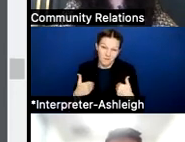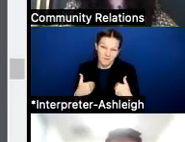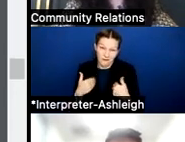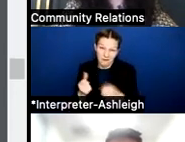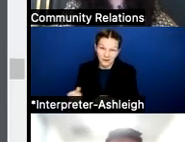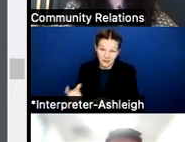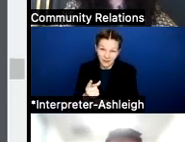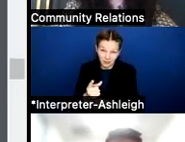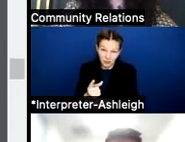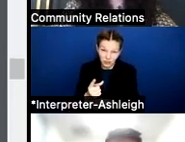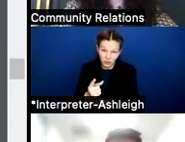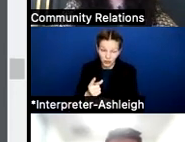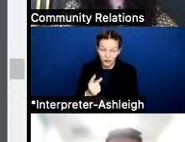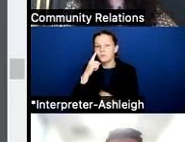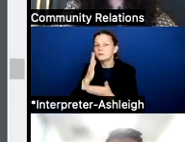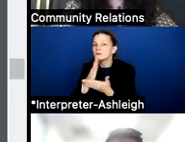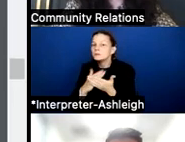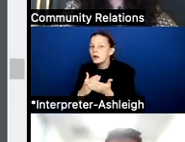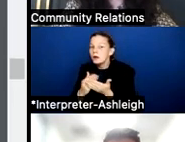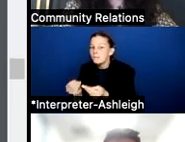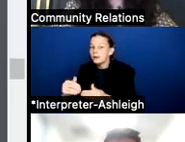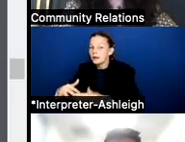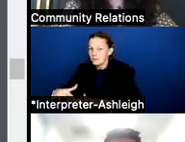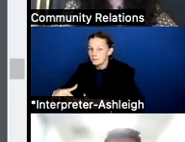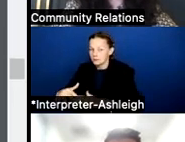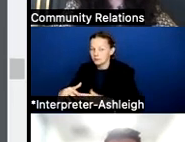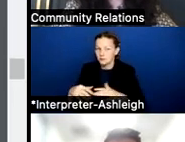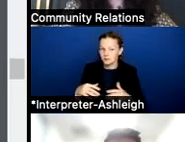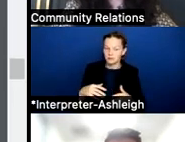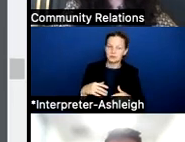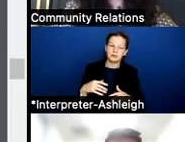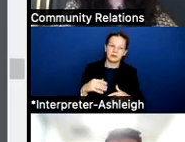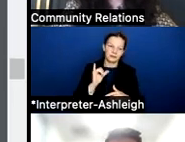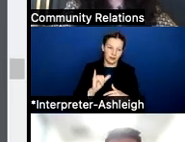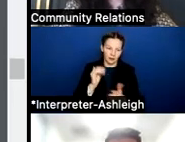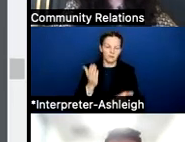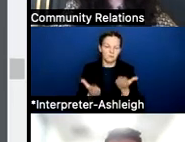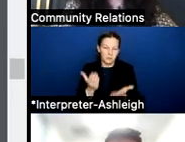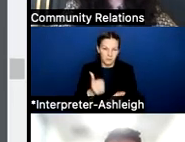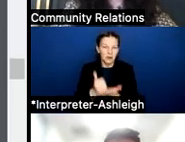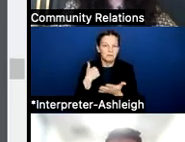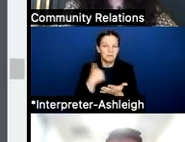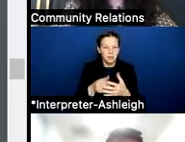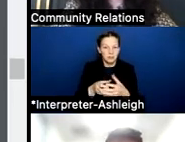at some specific campuses, which we're comfortable to help us down the line to continue to grow that enrollment in those areas.